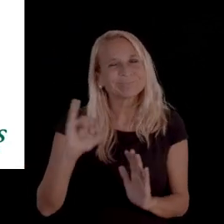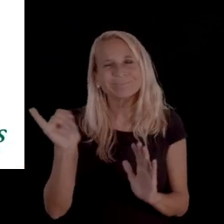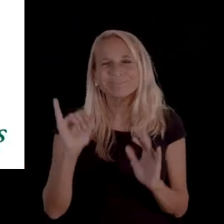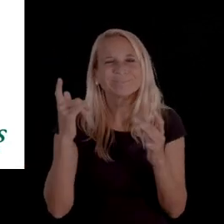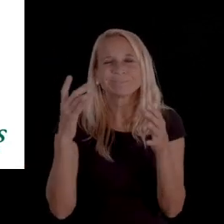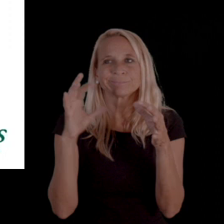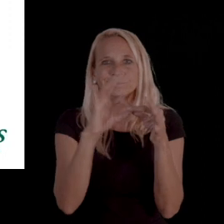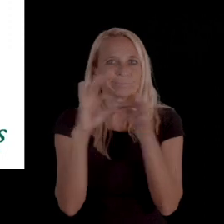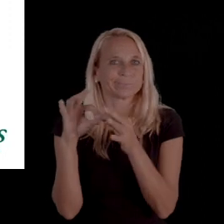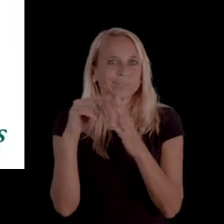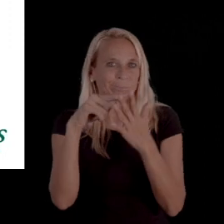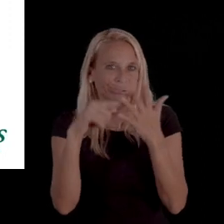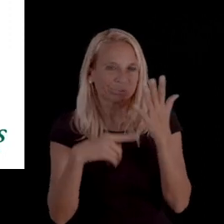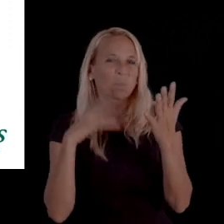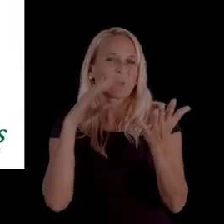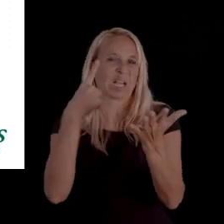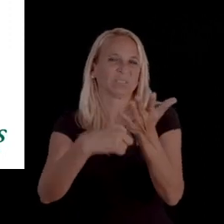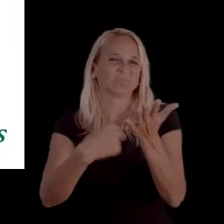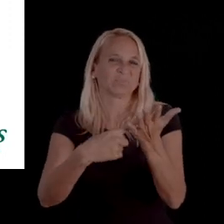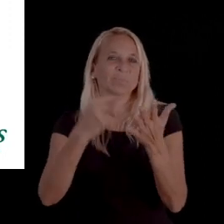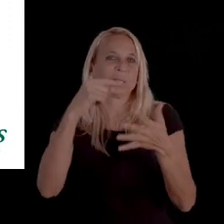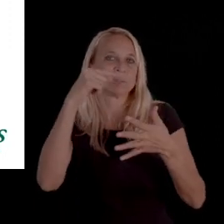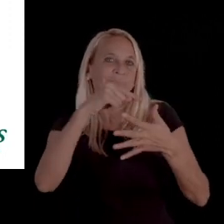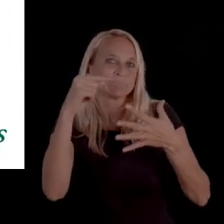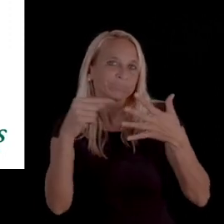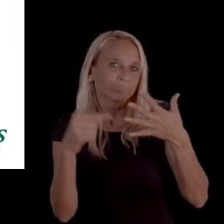and we'll discuss that as we discuss the notices.